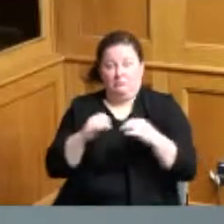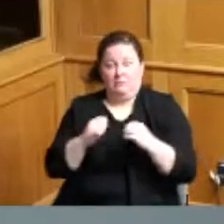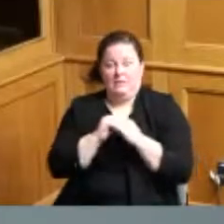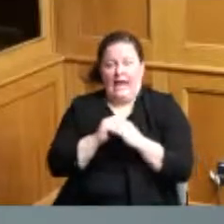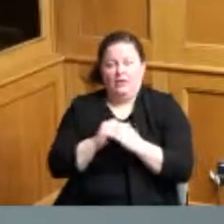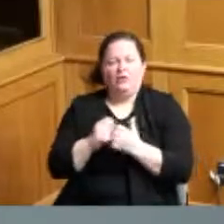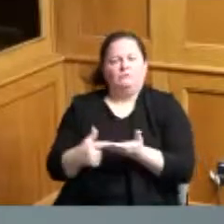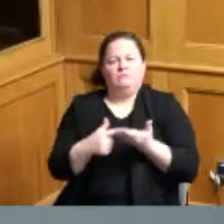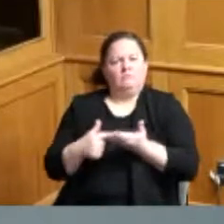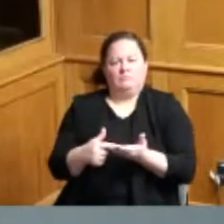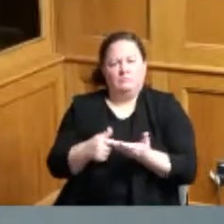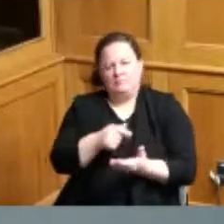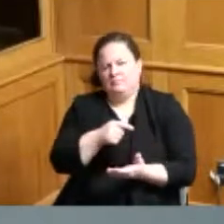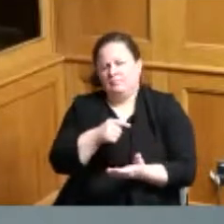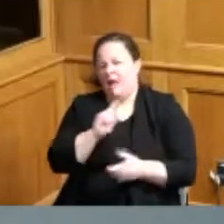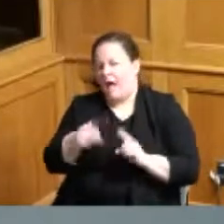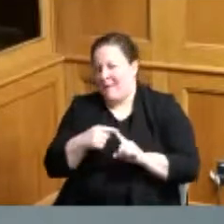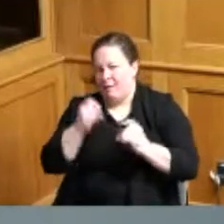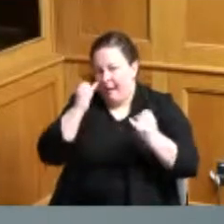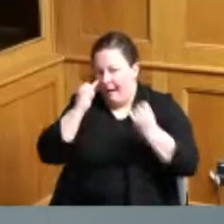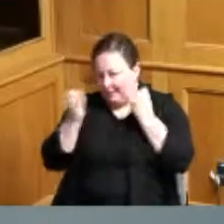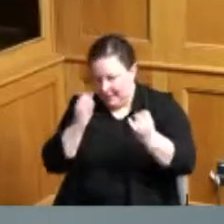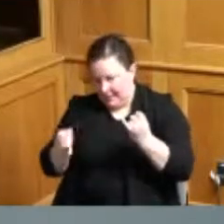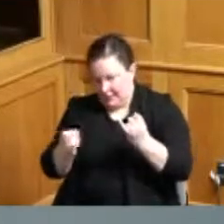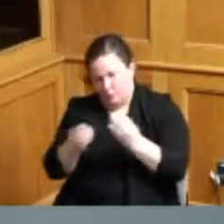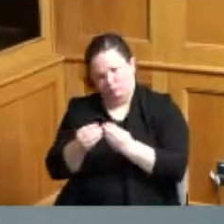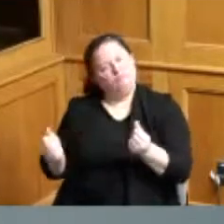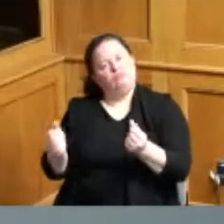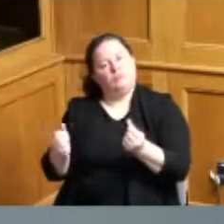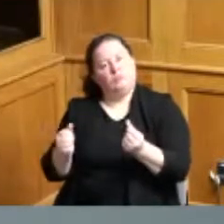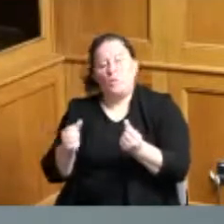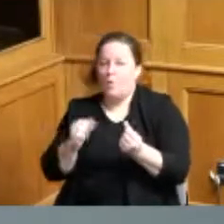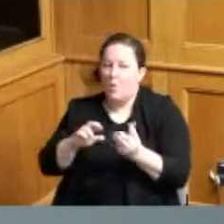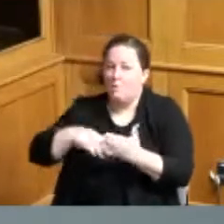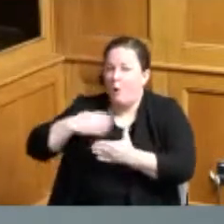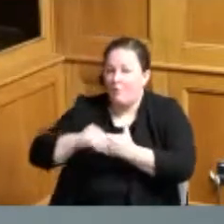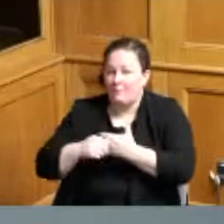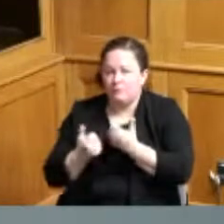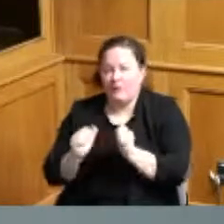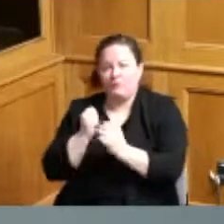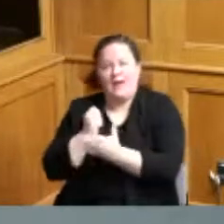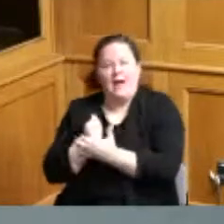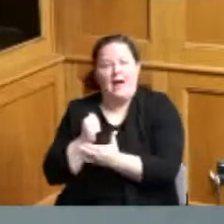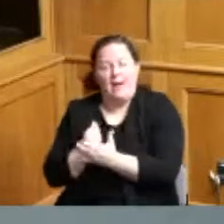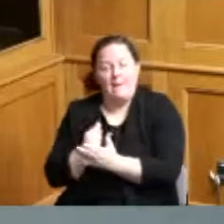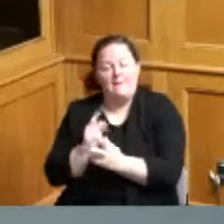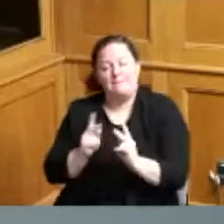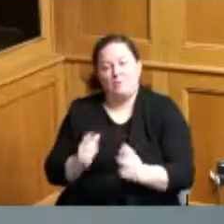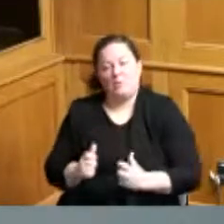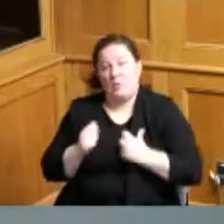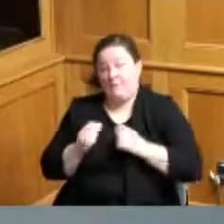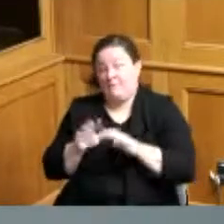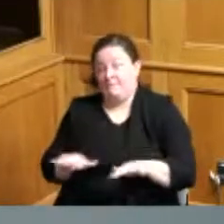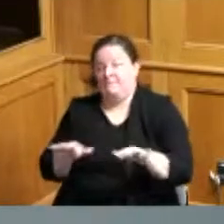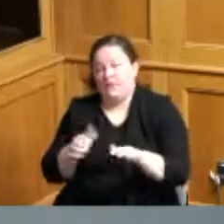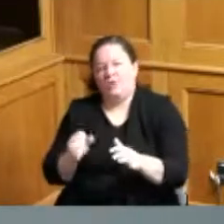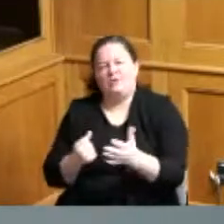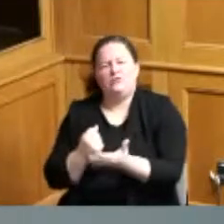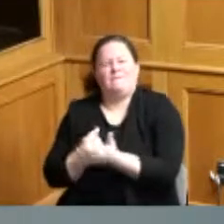programmatic ideas for programs to help residences finance sidewalks determine at that point in time